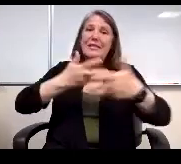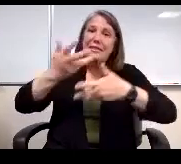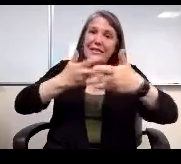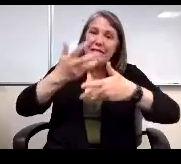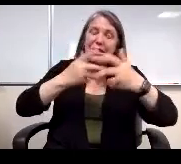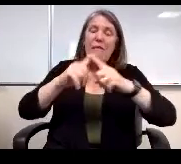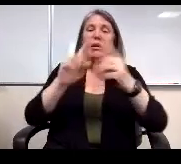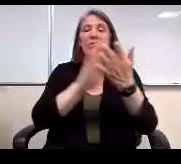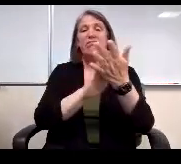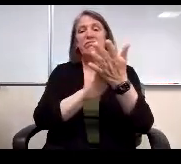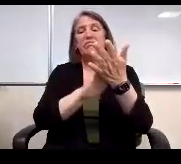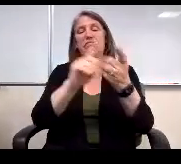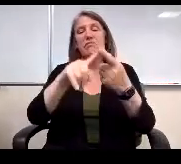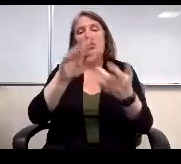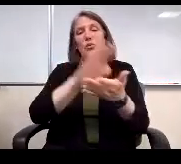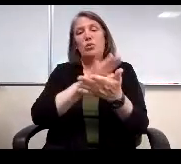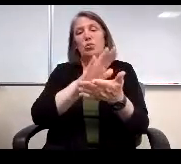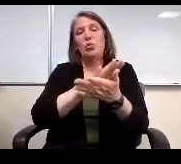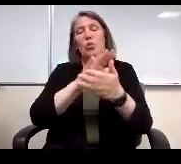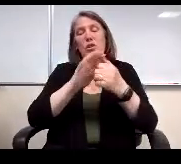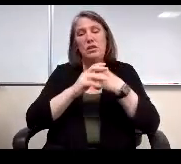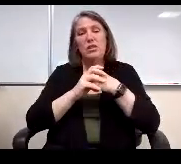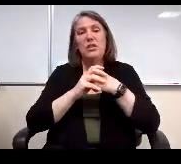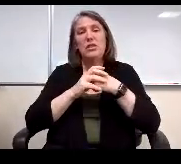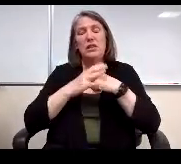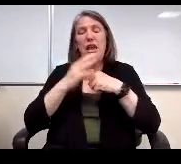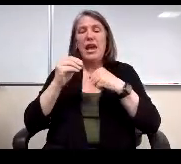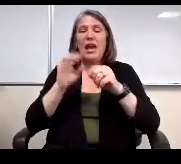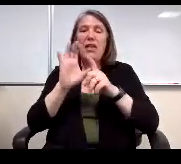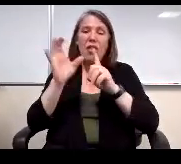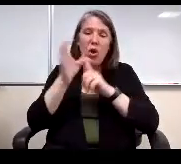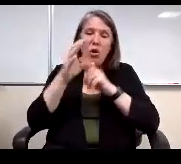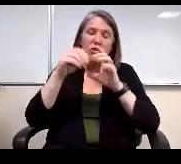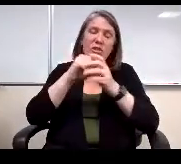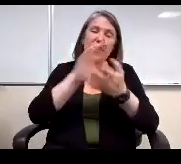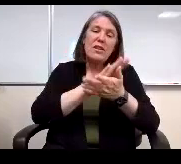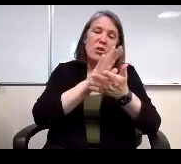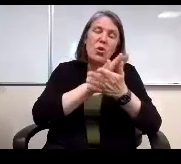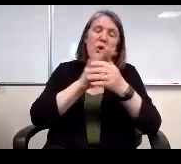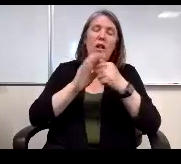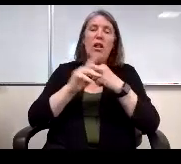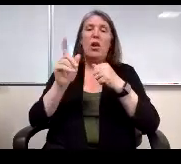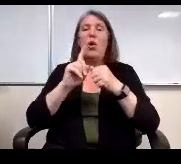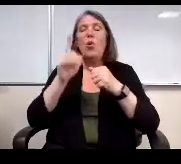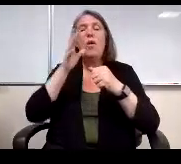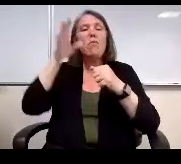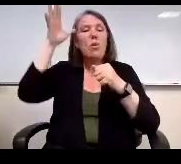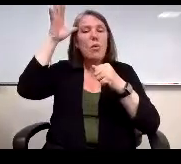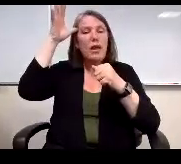but kudos to the schools and and the cultures in those schools where the parental participation rates were